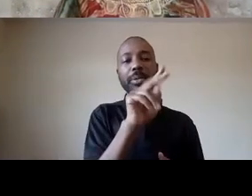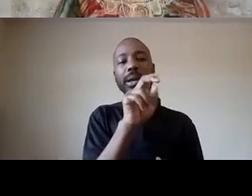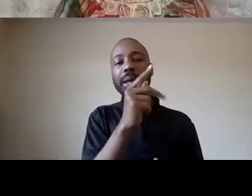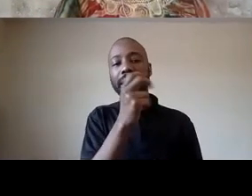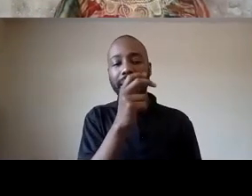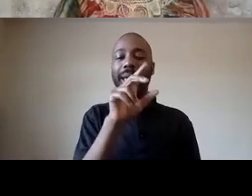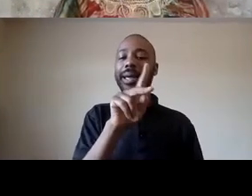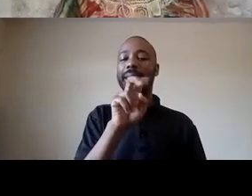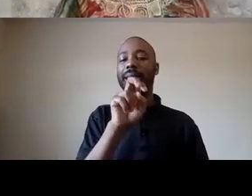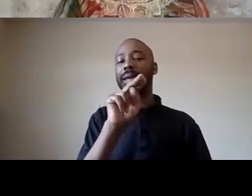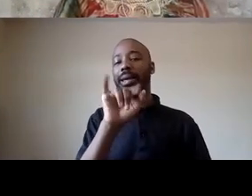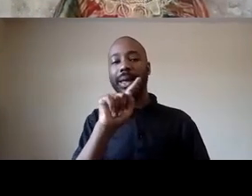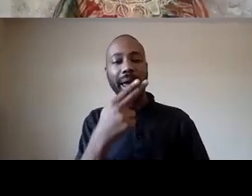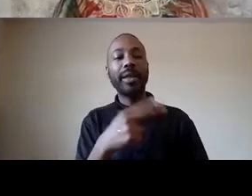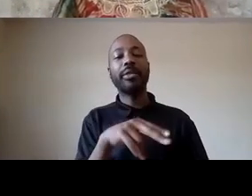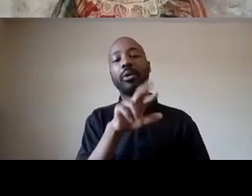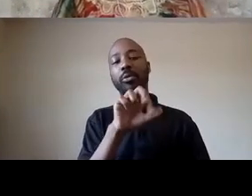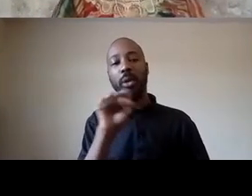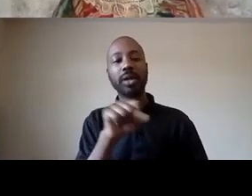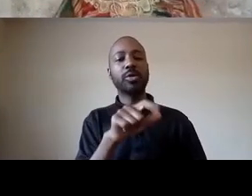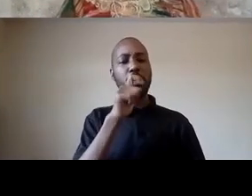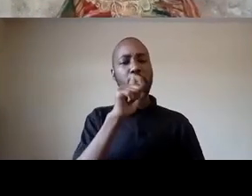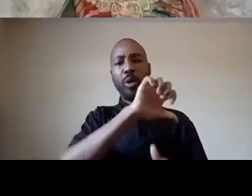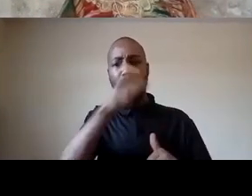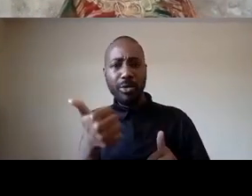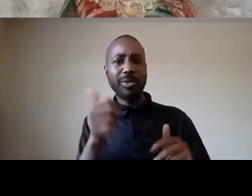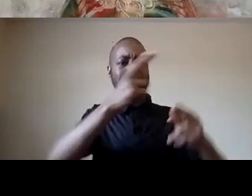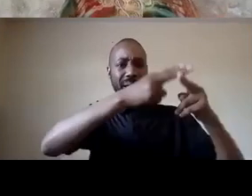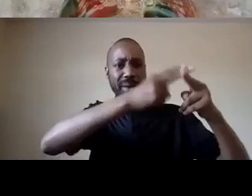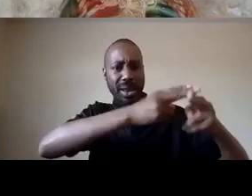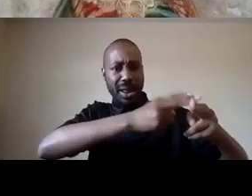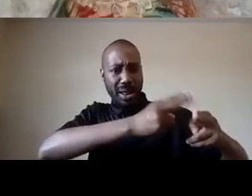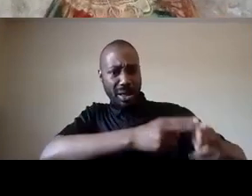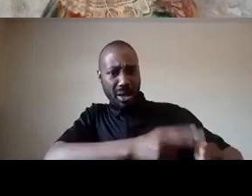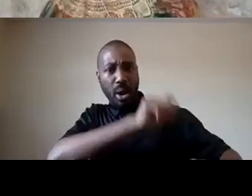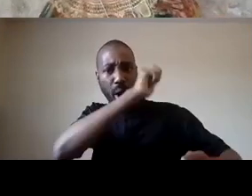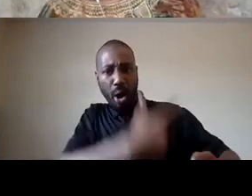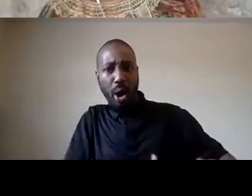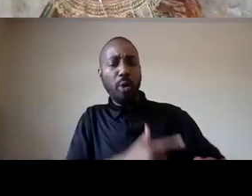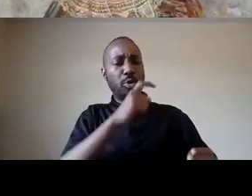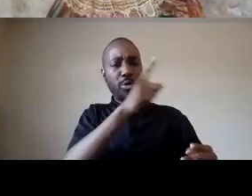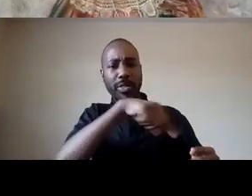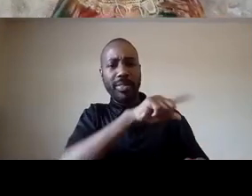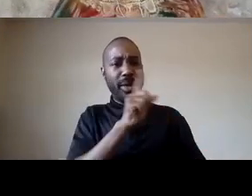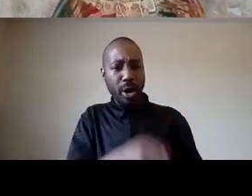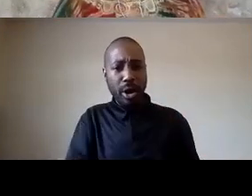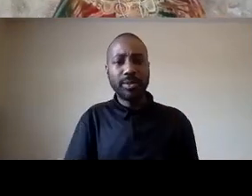keisha michael is who riddell jones is this really was the first really